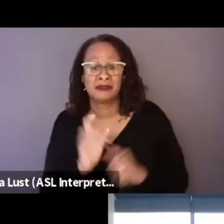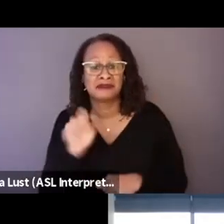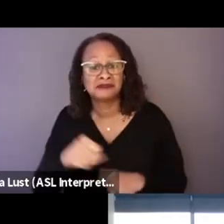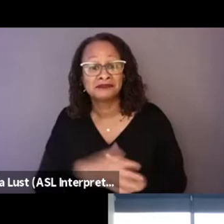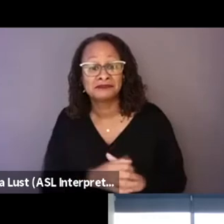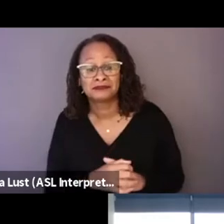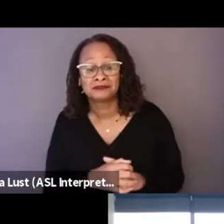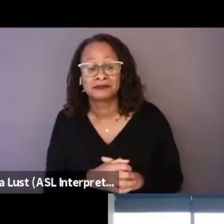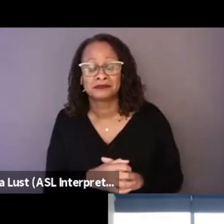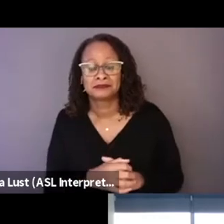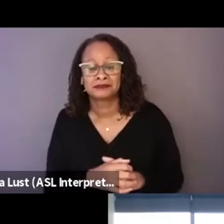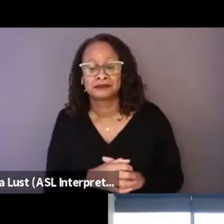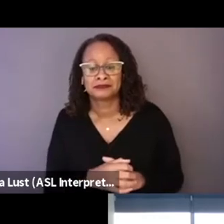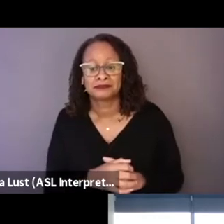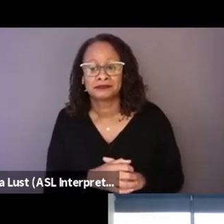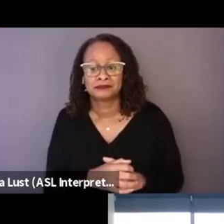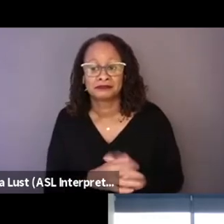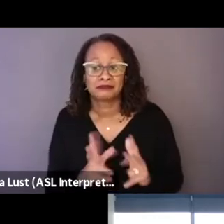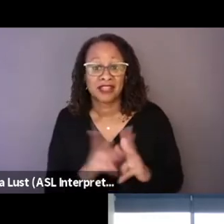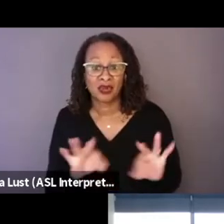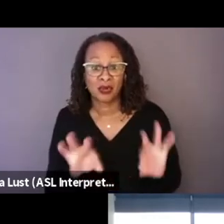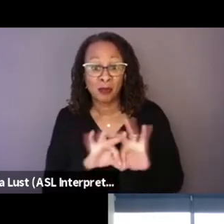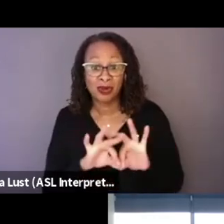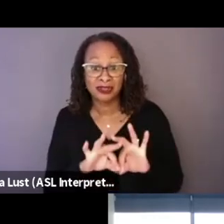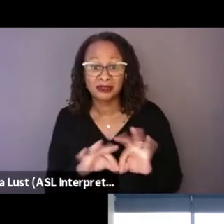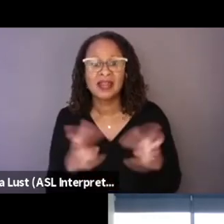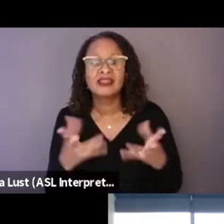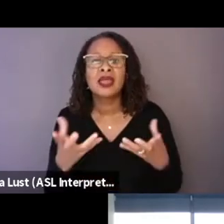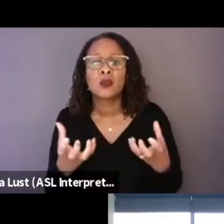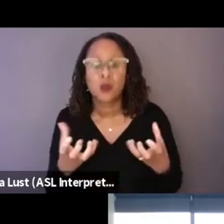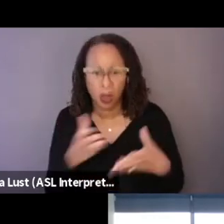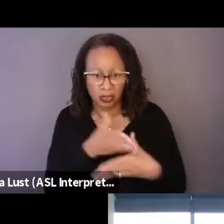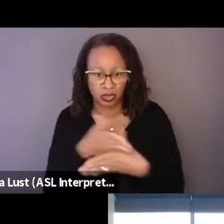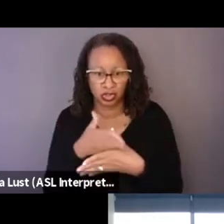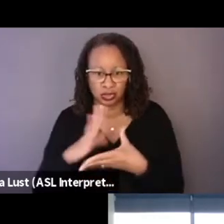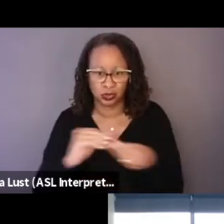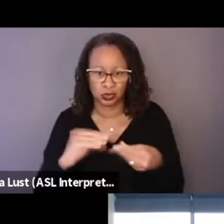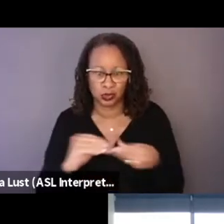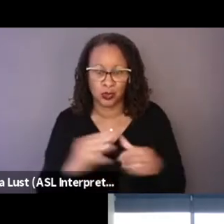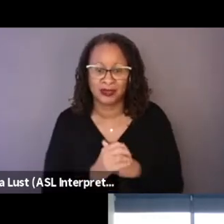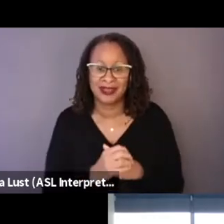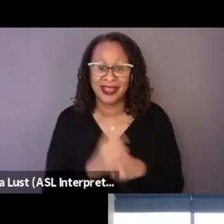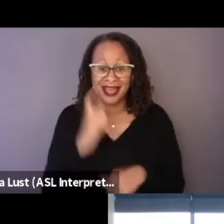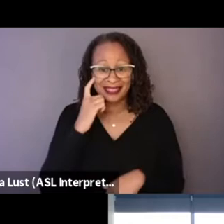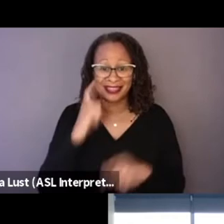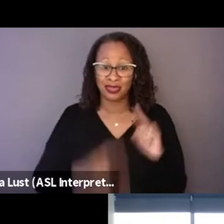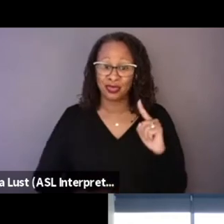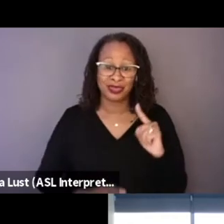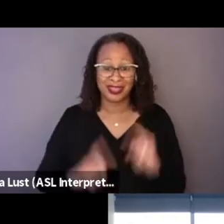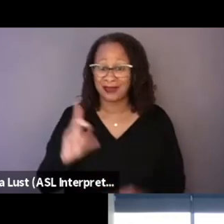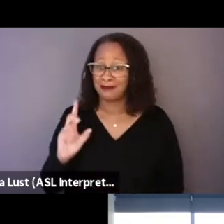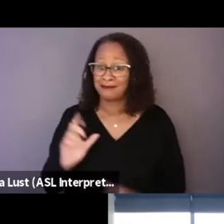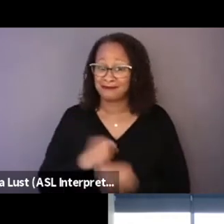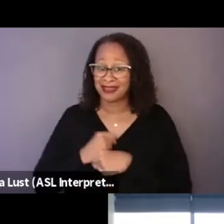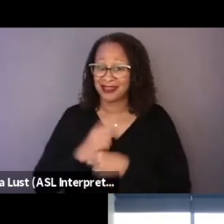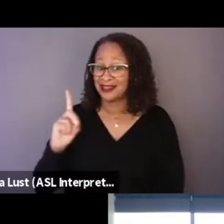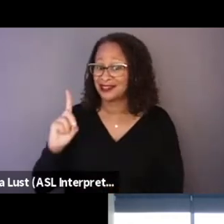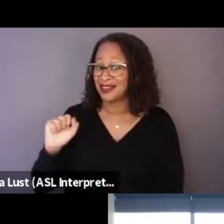but very importantly, they want to tell their story. And I think you can't make a documentary if the other person